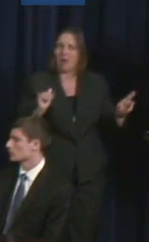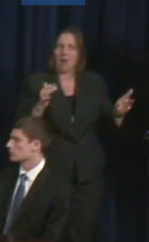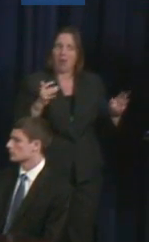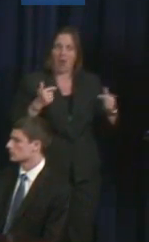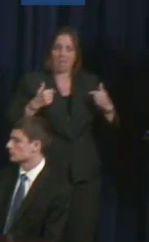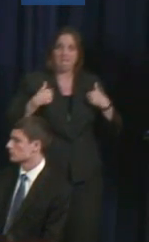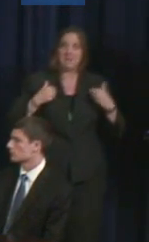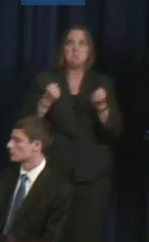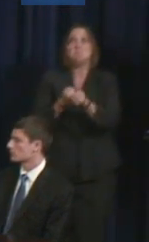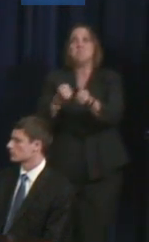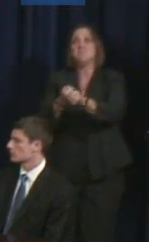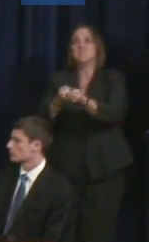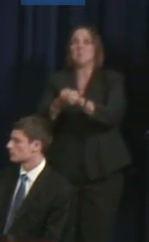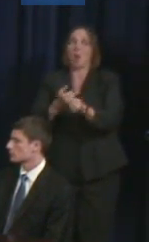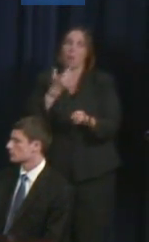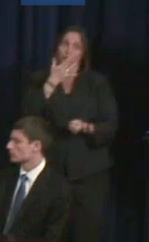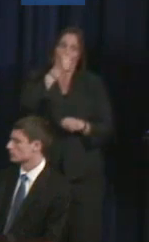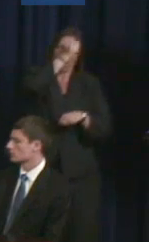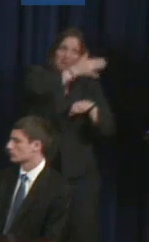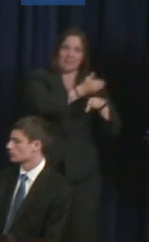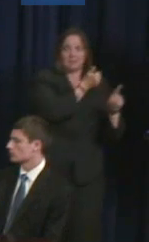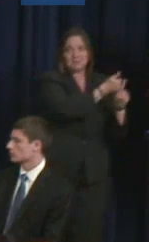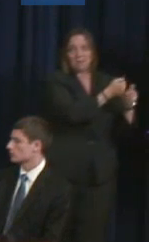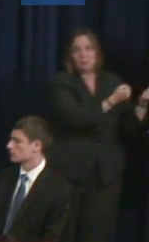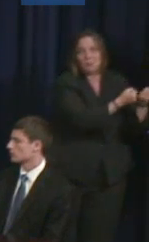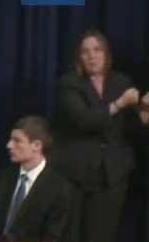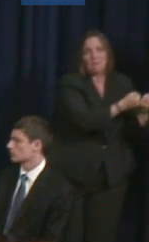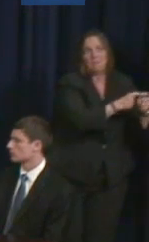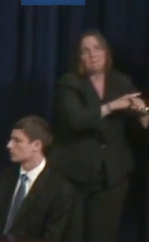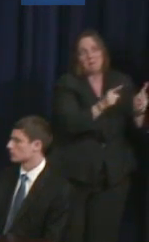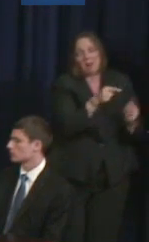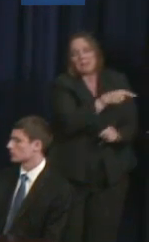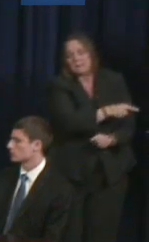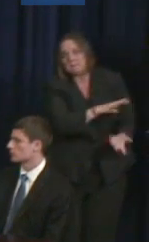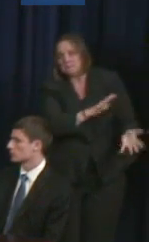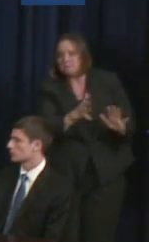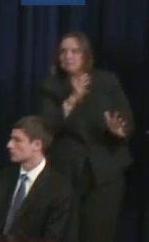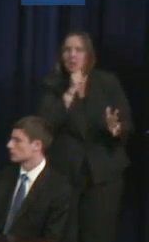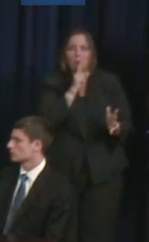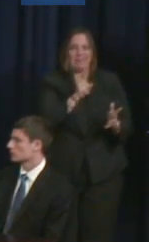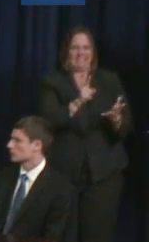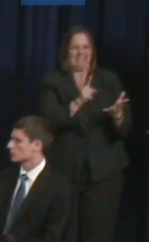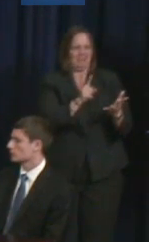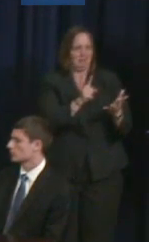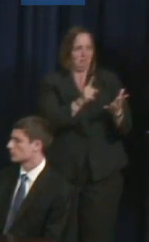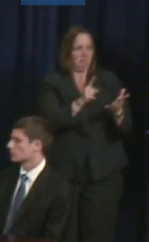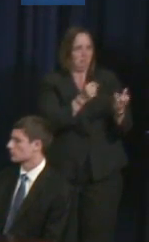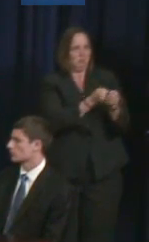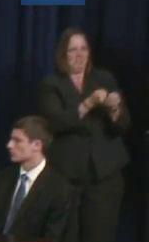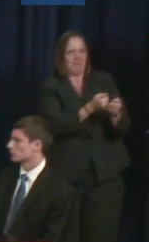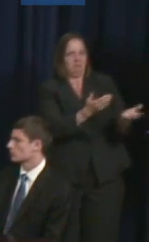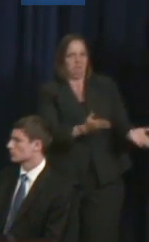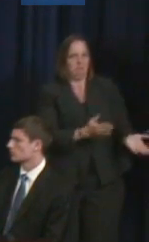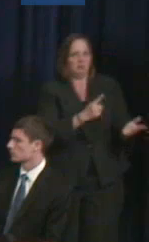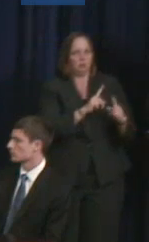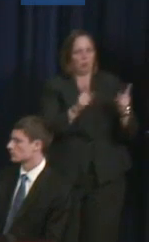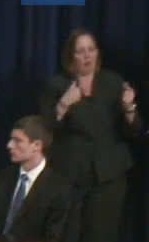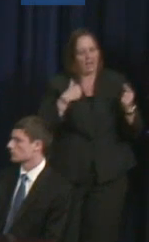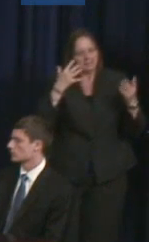But since he's not in a position to do it and I am, then that's the balance that I have to strike.